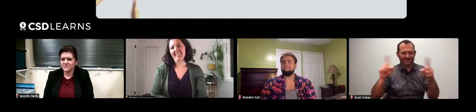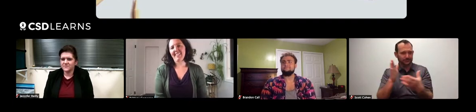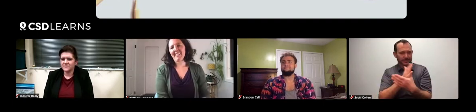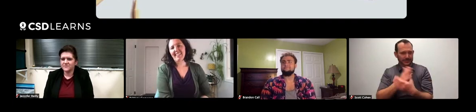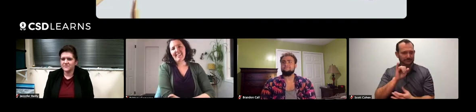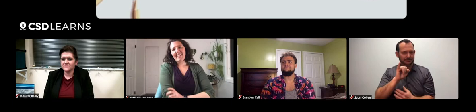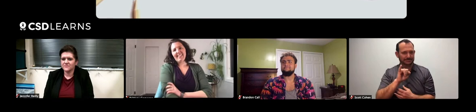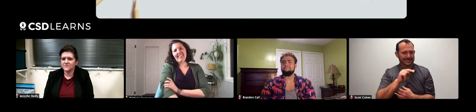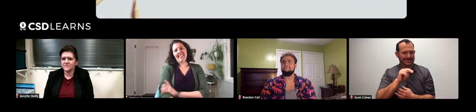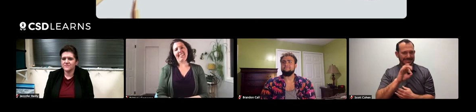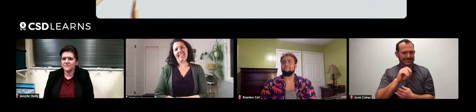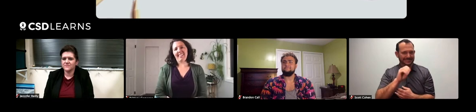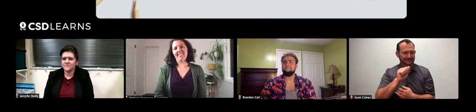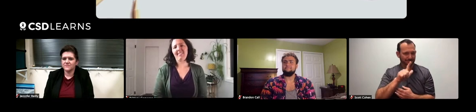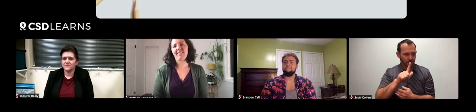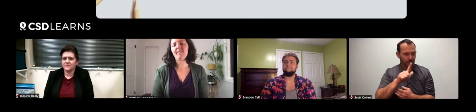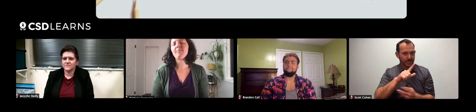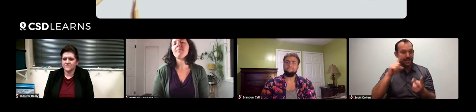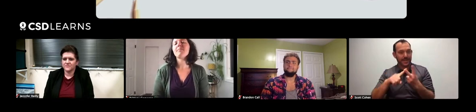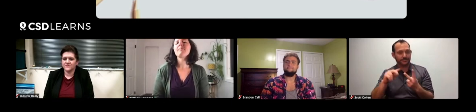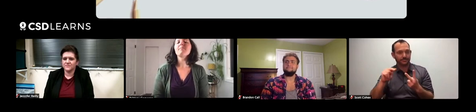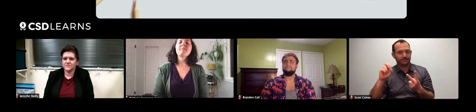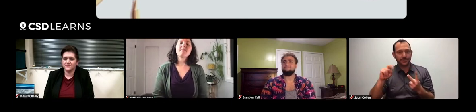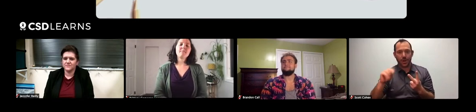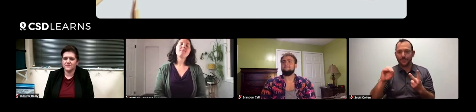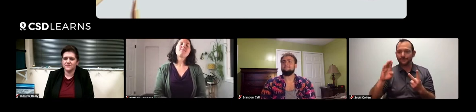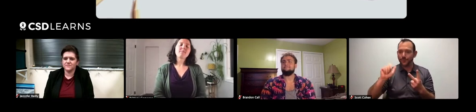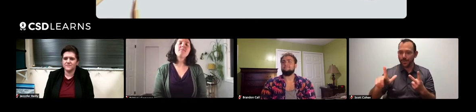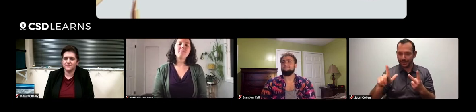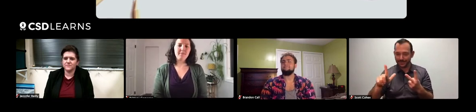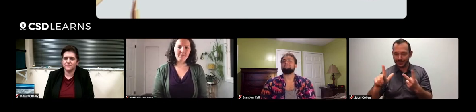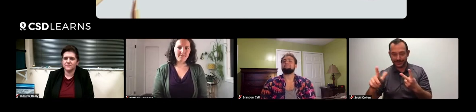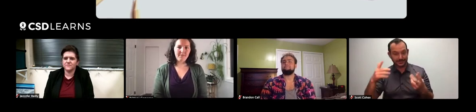between informal and non-formal learning.